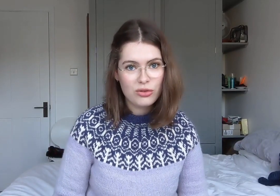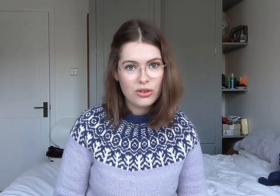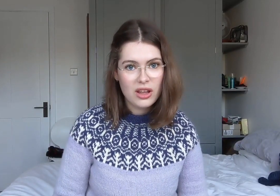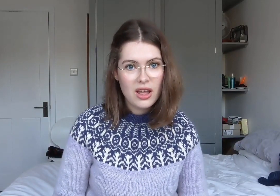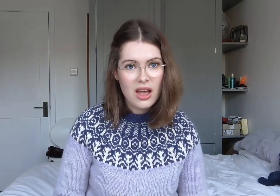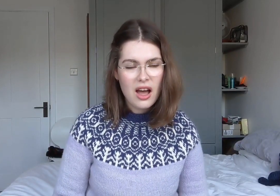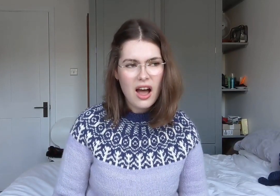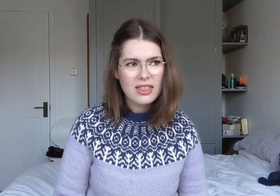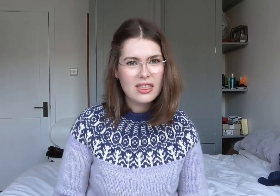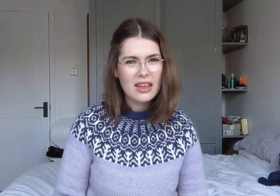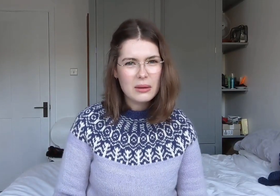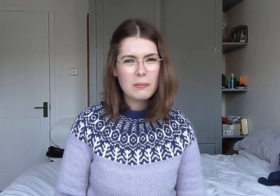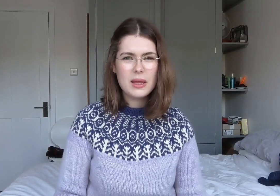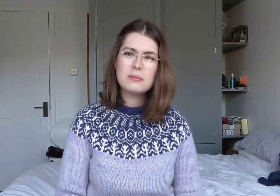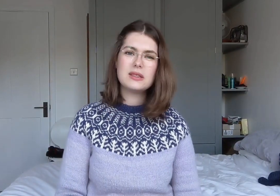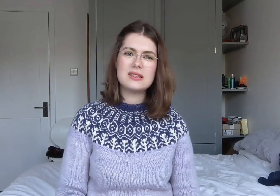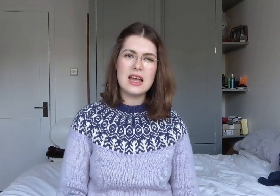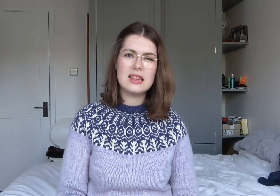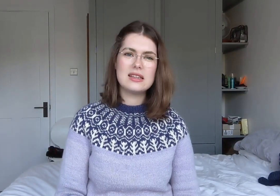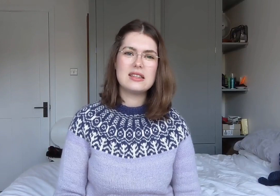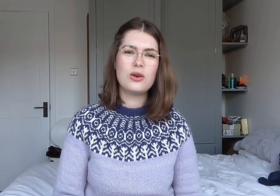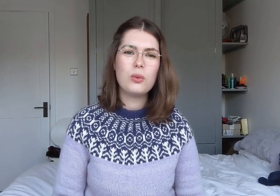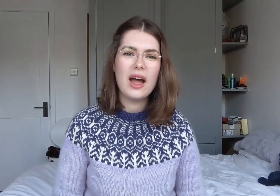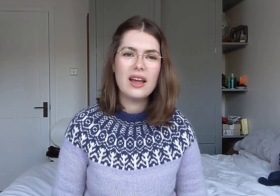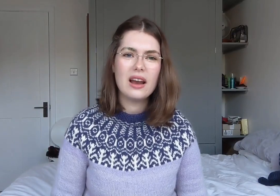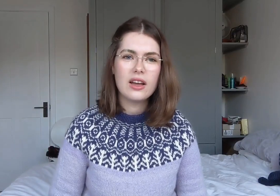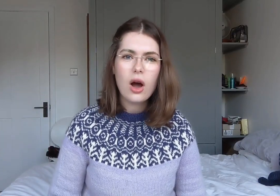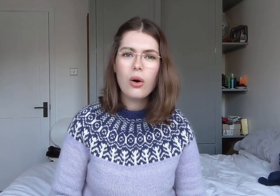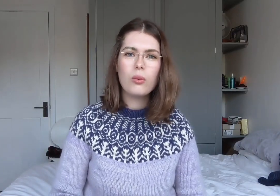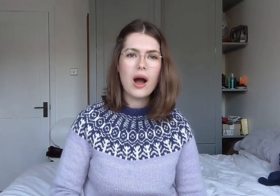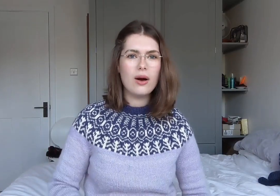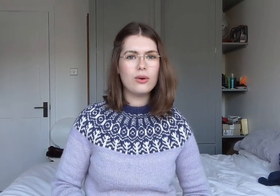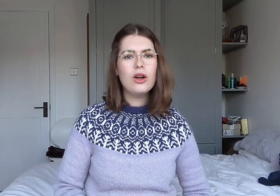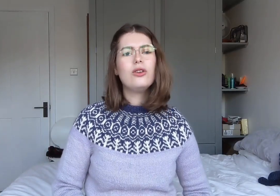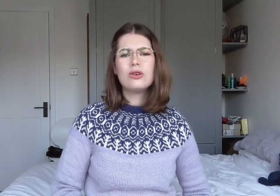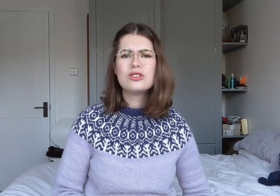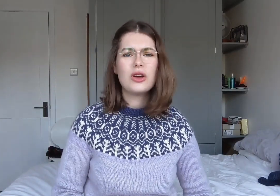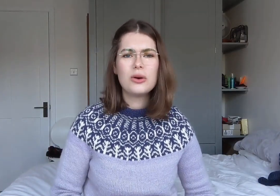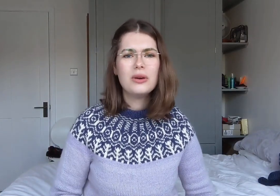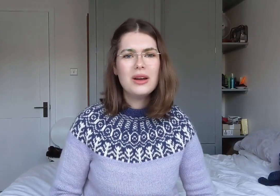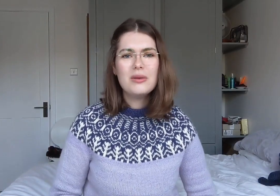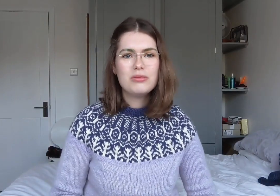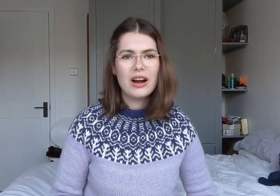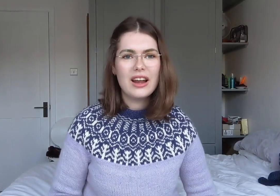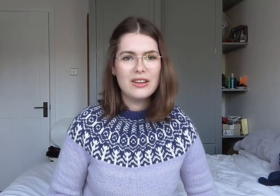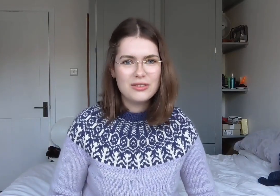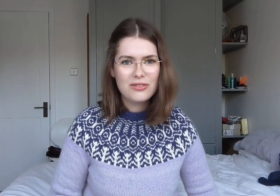I think people say this in a way like 'oh wow you're so brave'